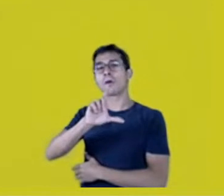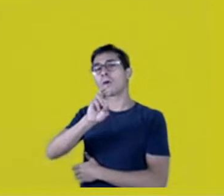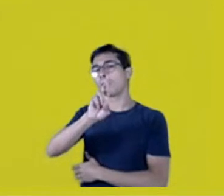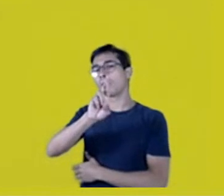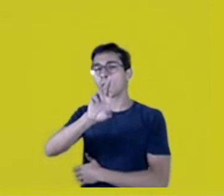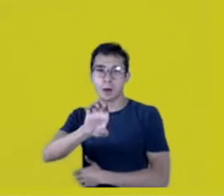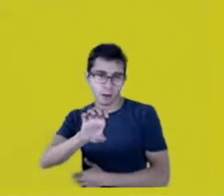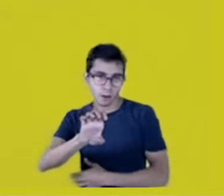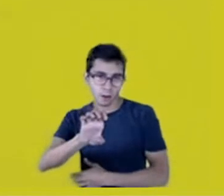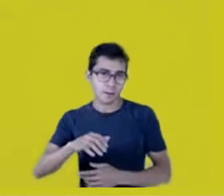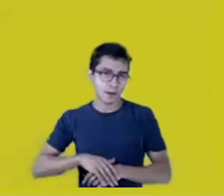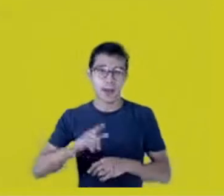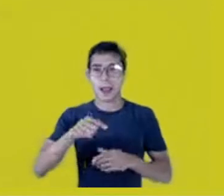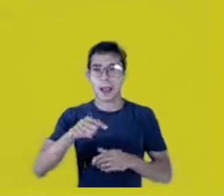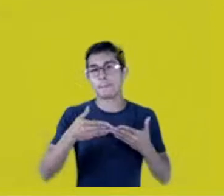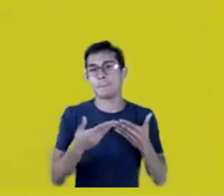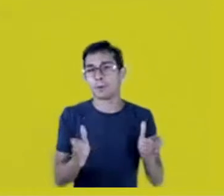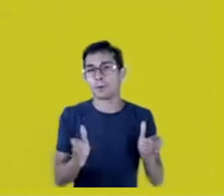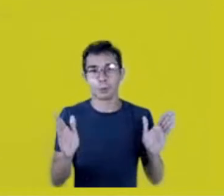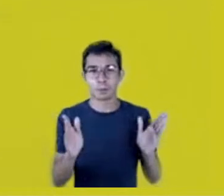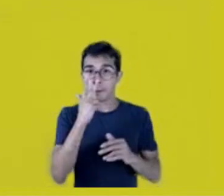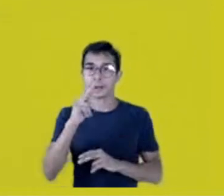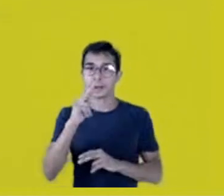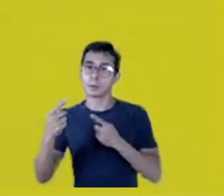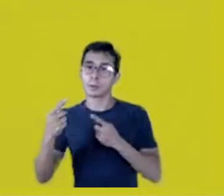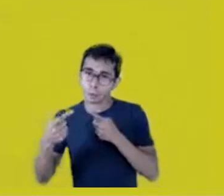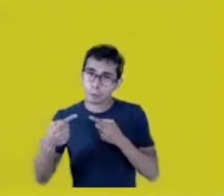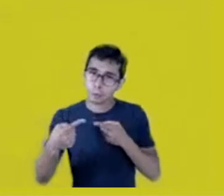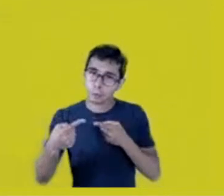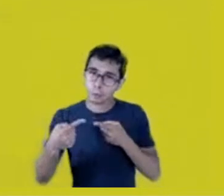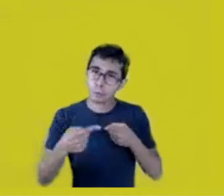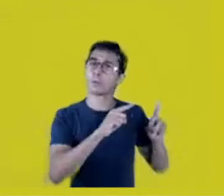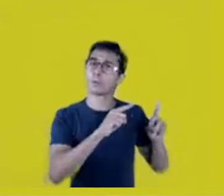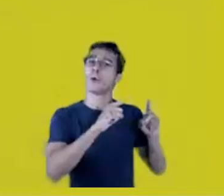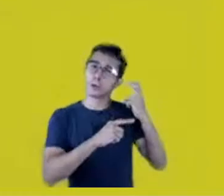those are all forms of denial. Why not recognize